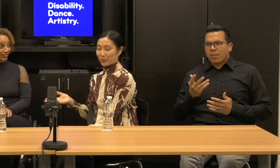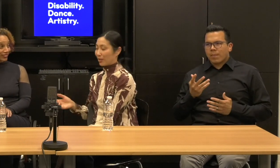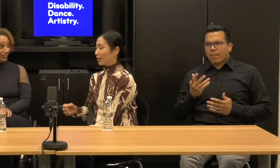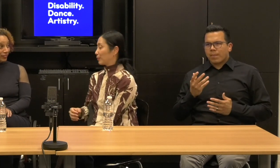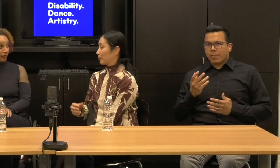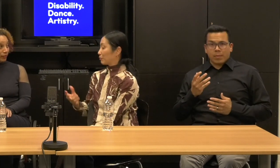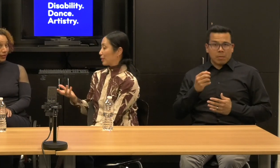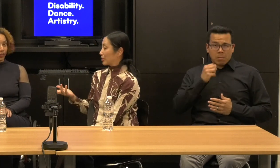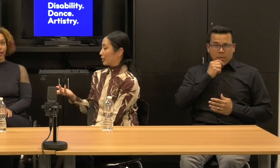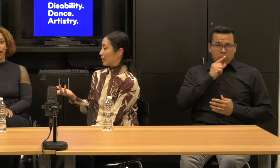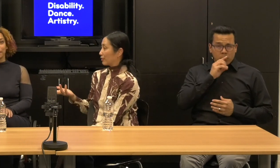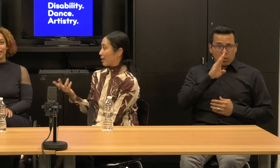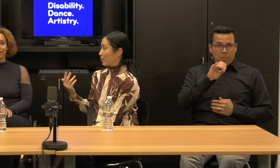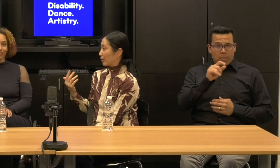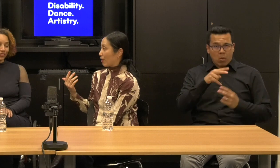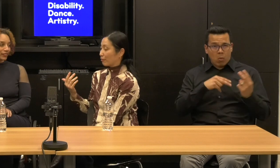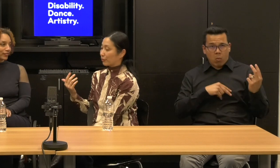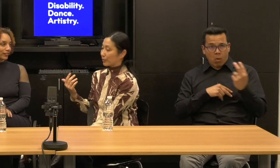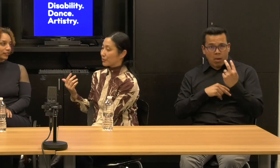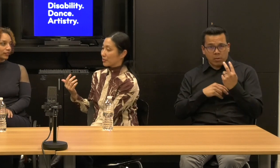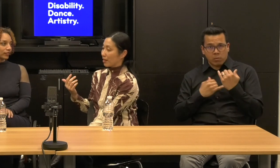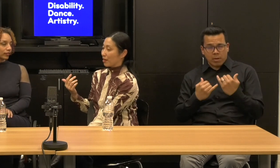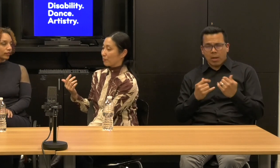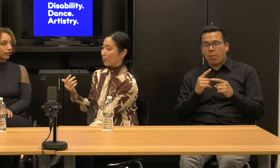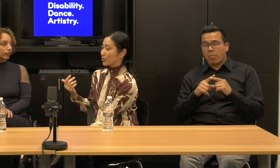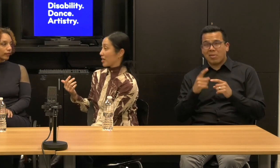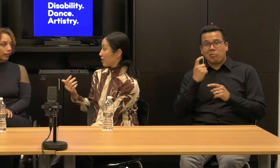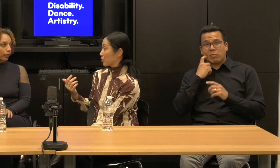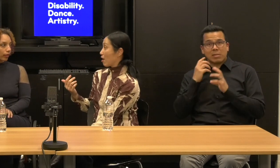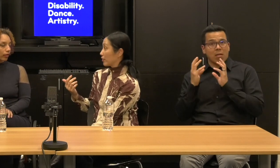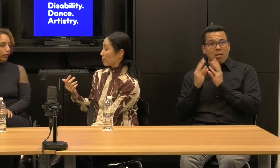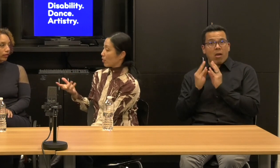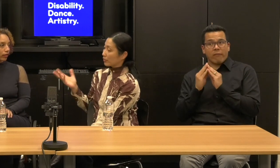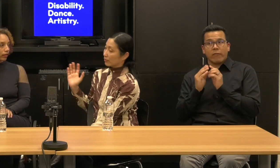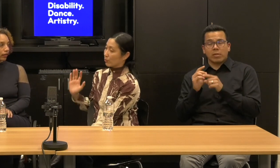bill is online, but recently at the MPN conference, that was the dance off at the party.